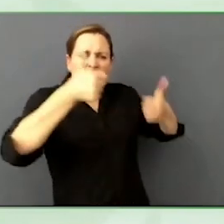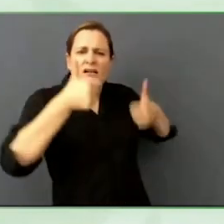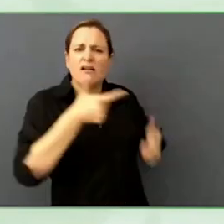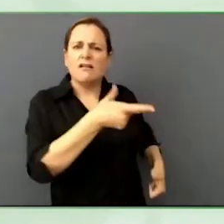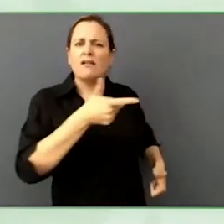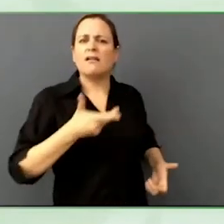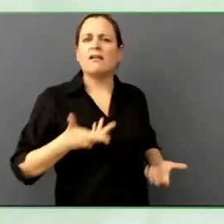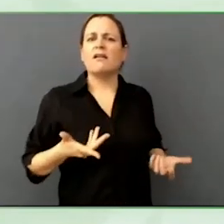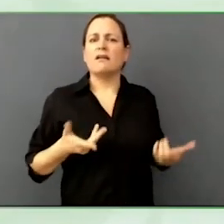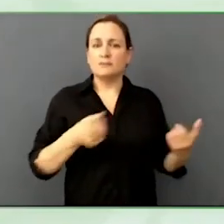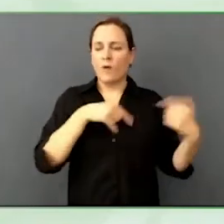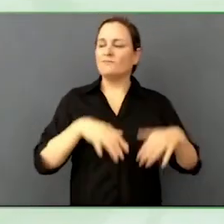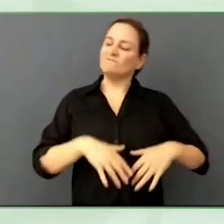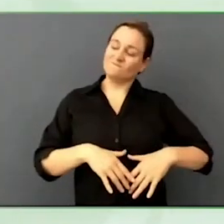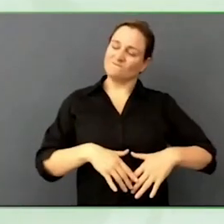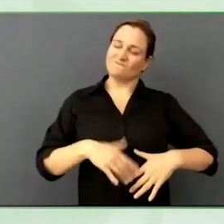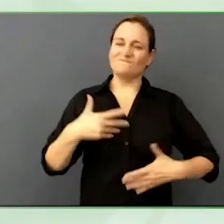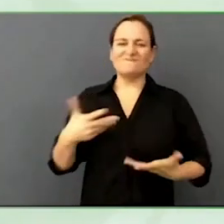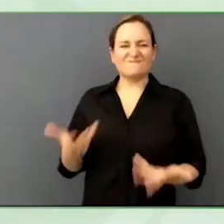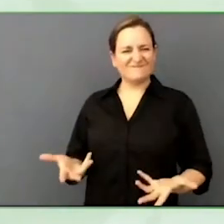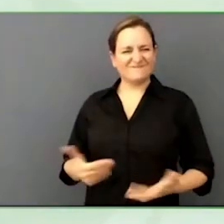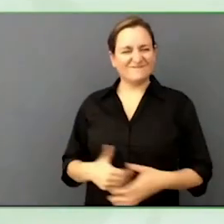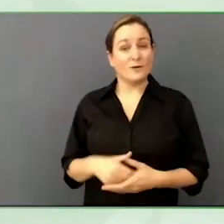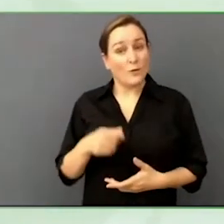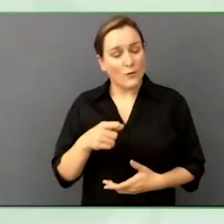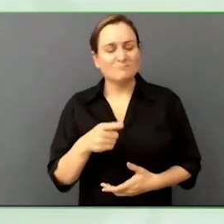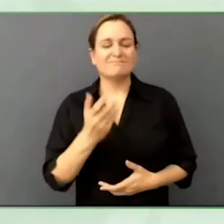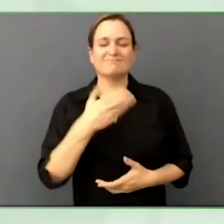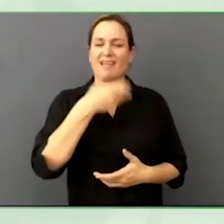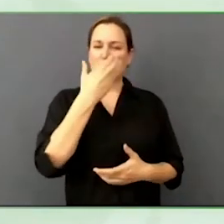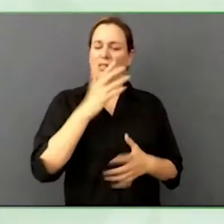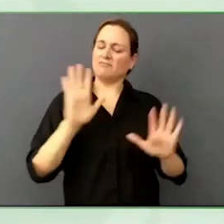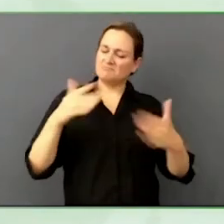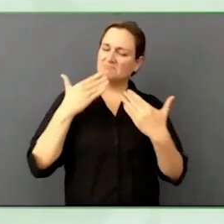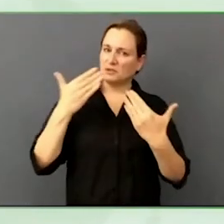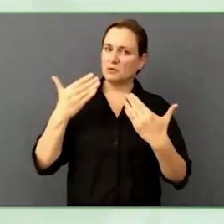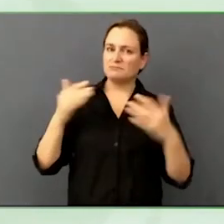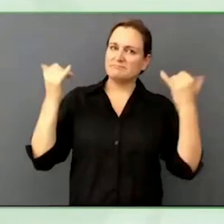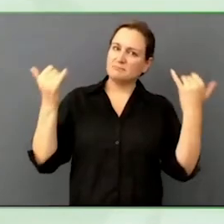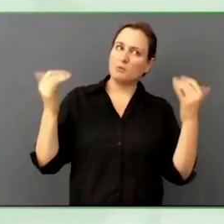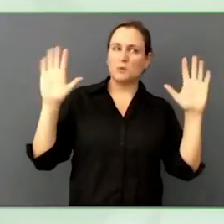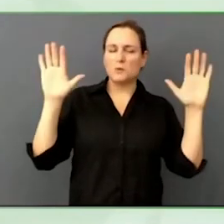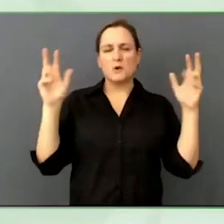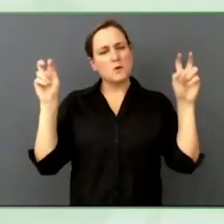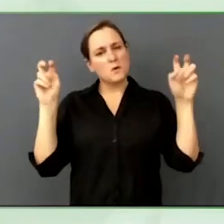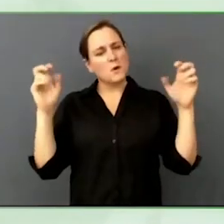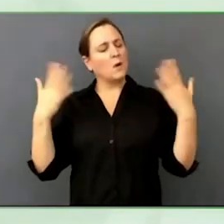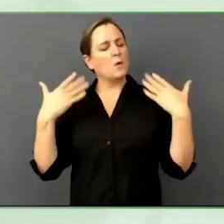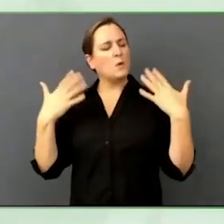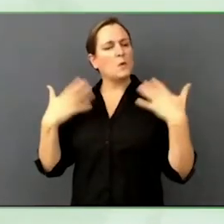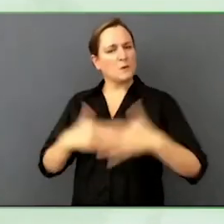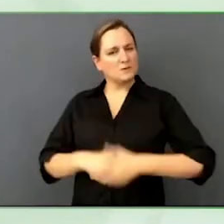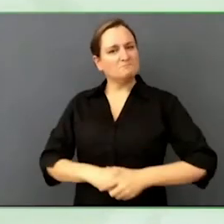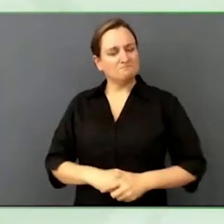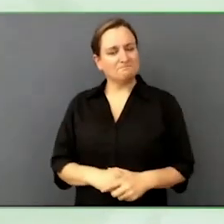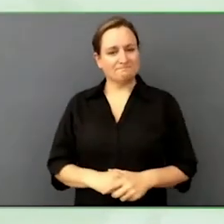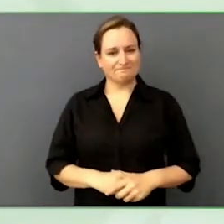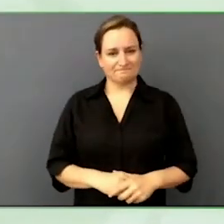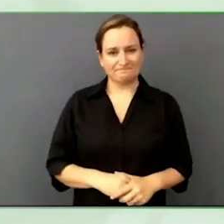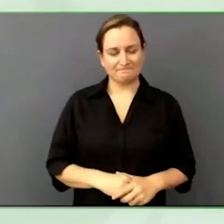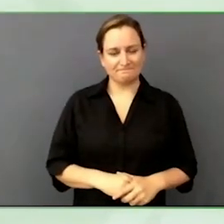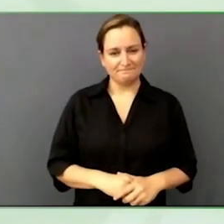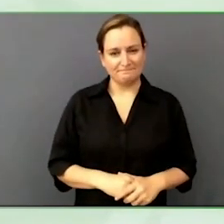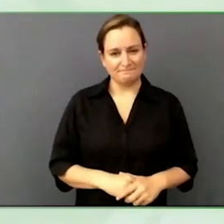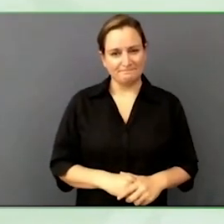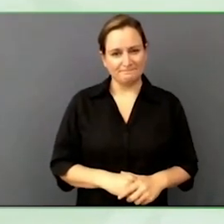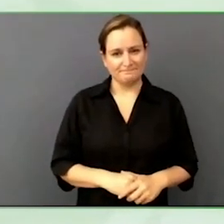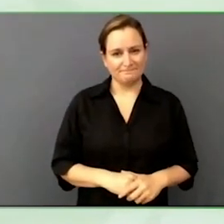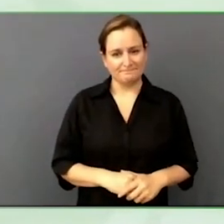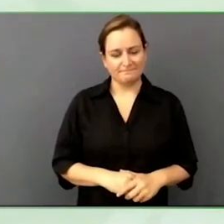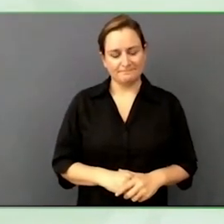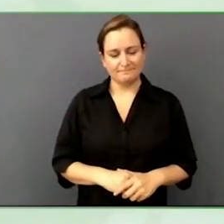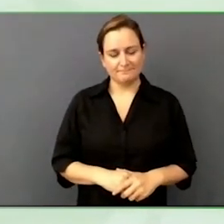What I saw on your website, I saw the concept of unlocking the